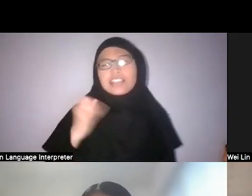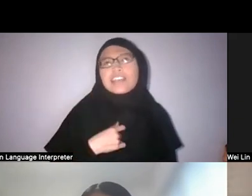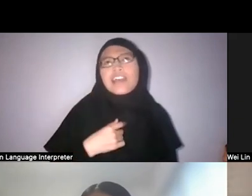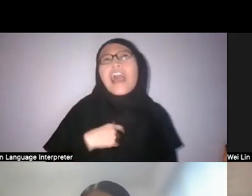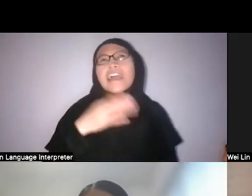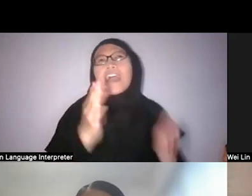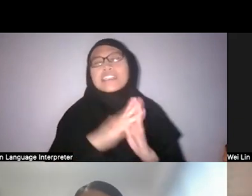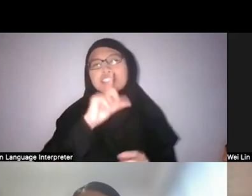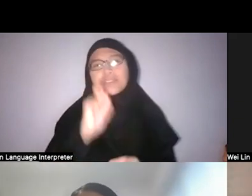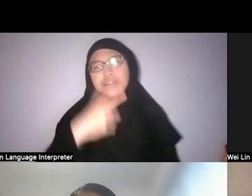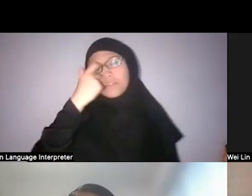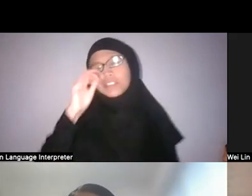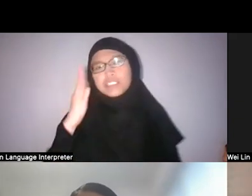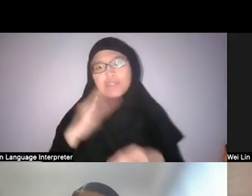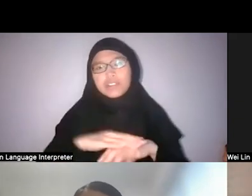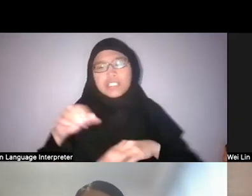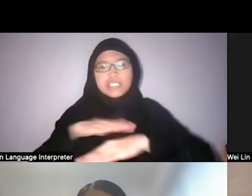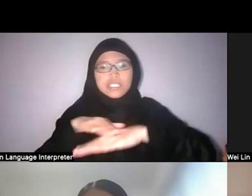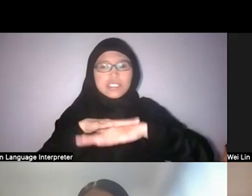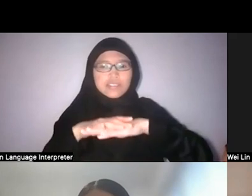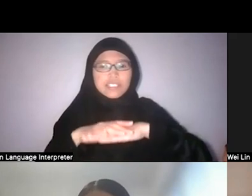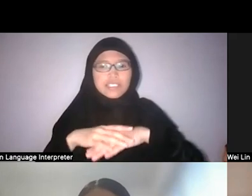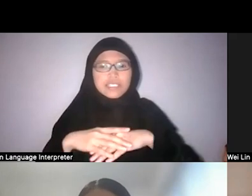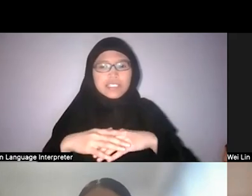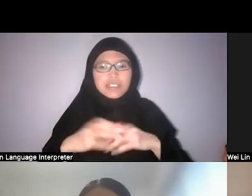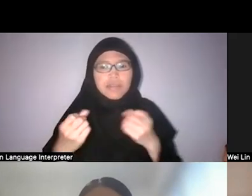it seems to me on the surface that there is a lot of green washing happening, exactly like what you said